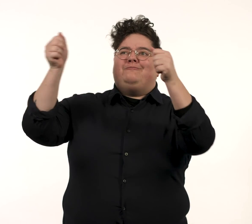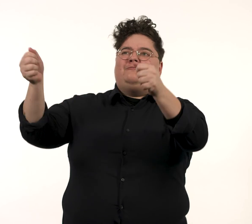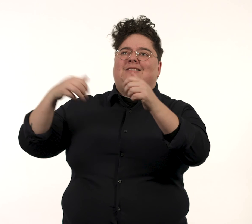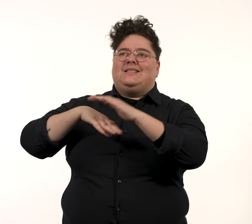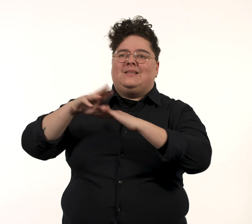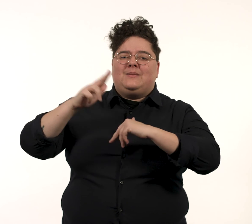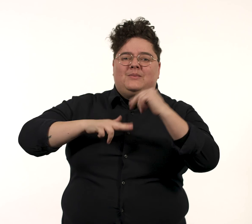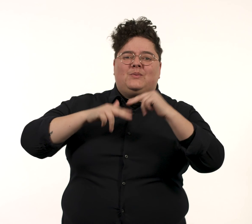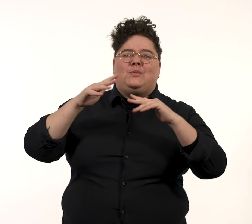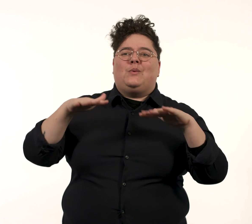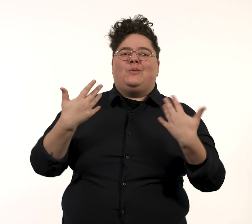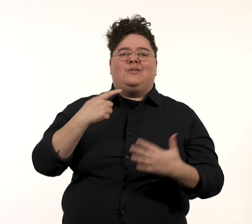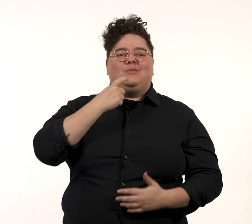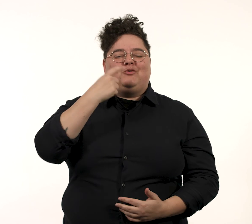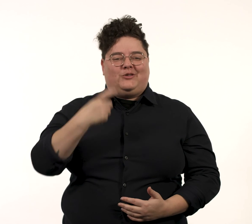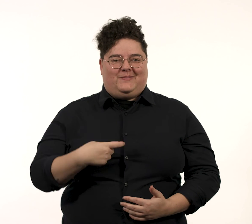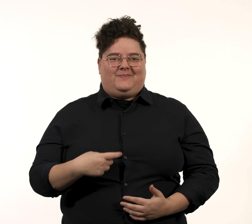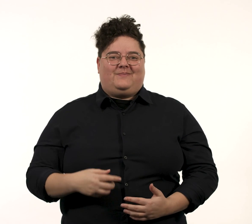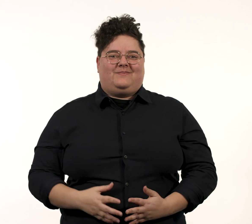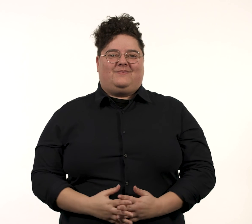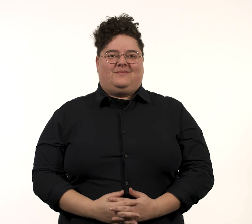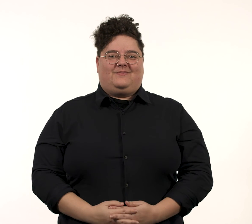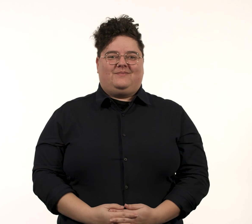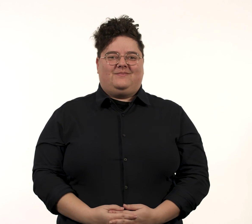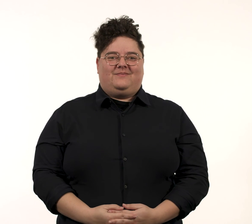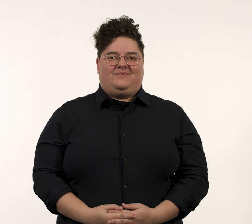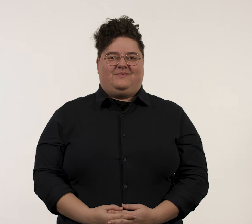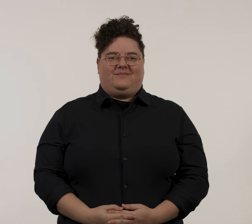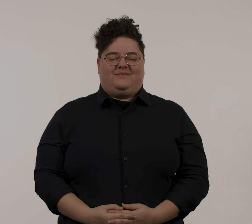He also wanted to capture Dylan’s expression as determined and deep thought.